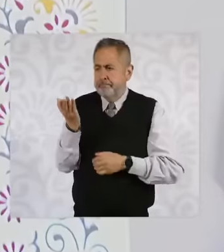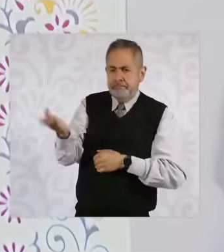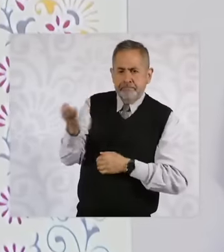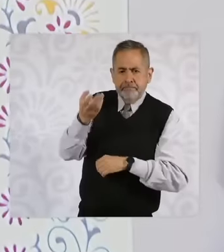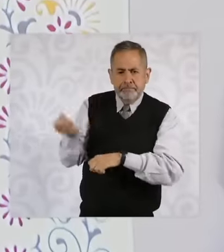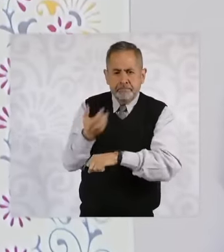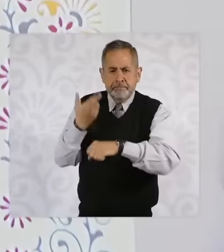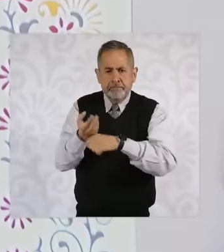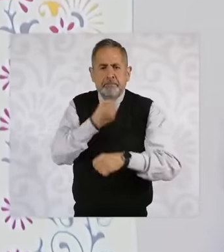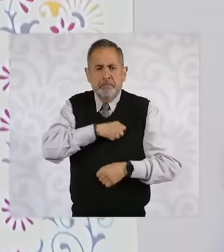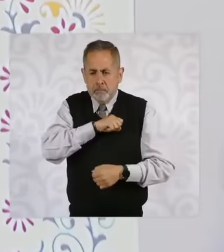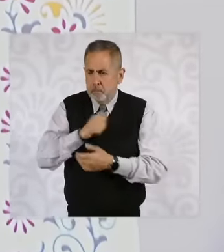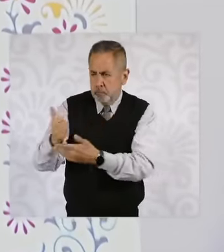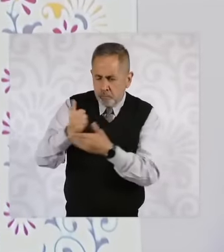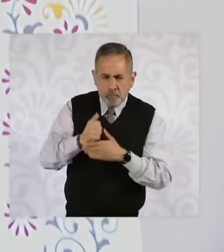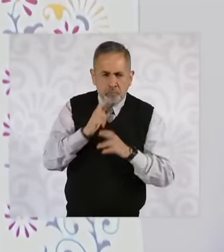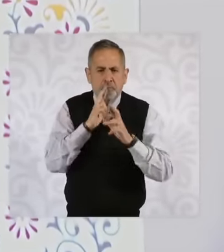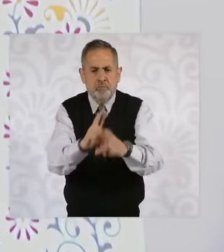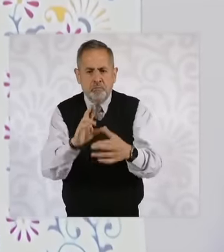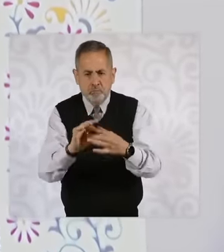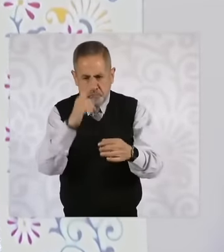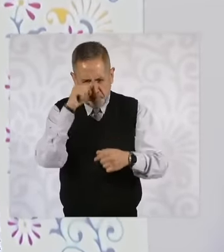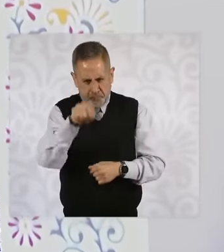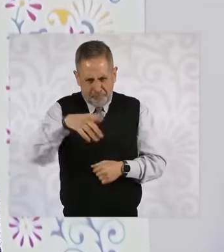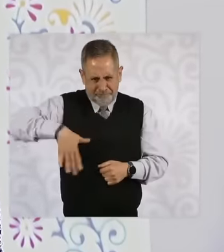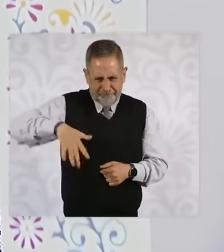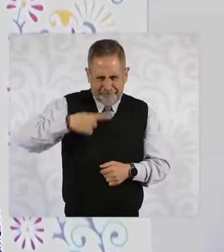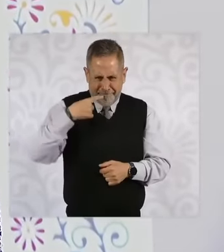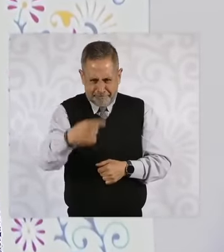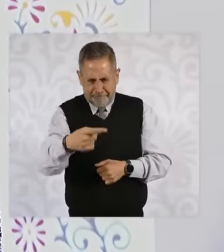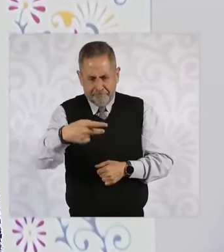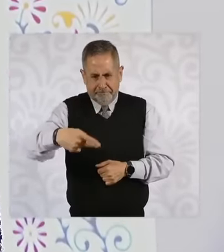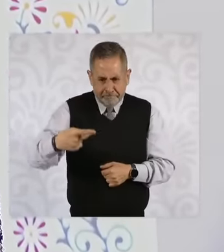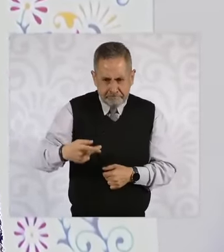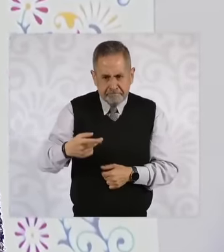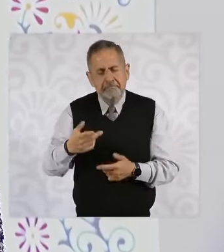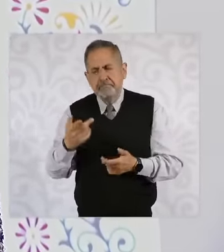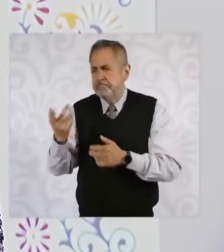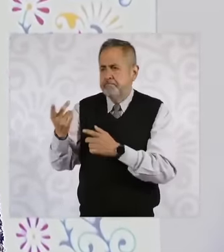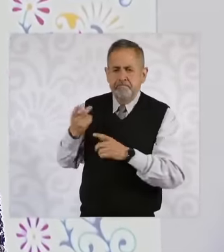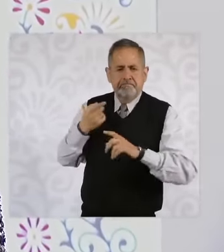of health to help us answer what you question what you present today Thank you